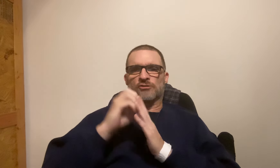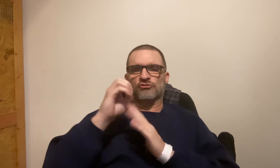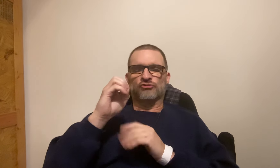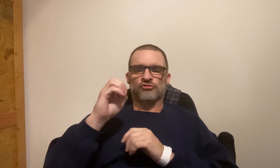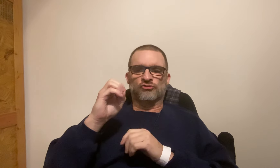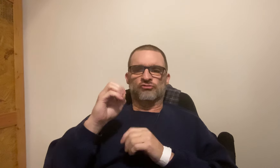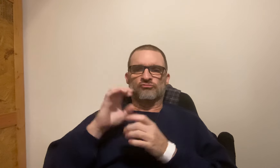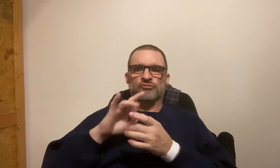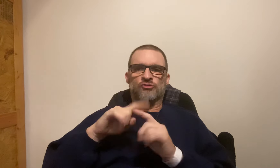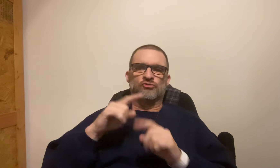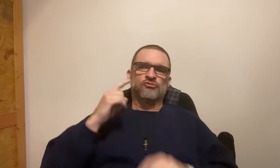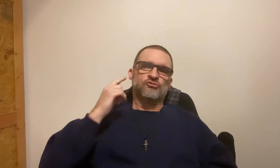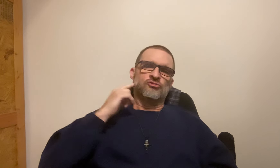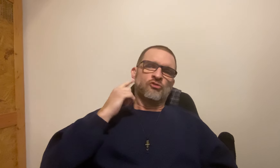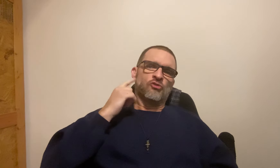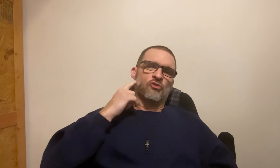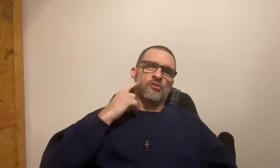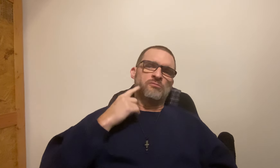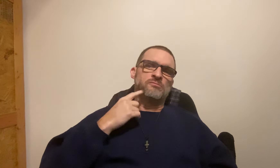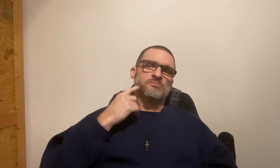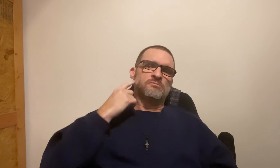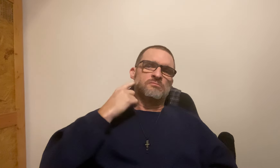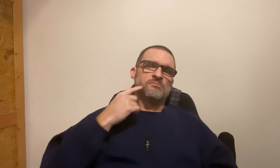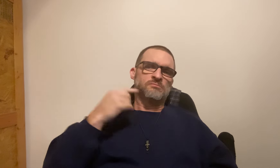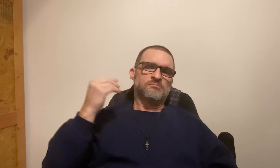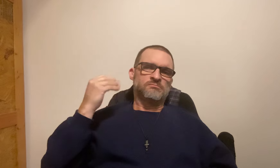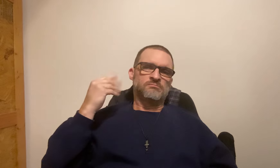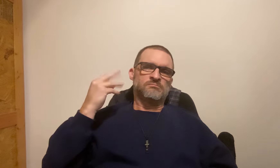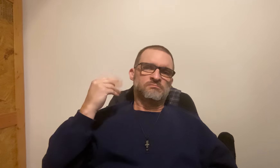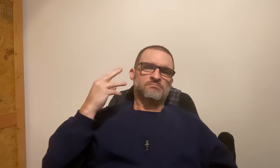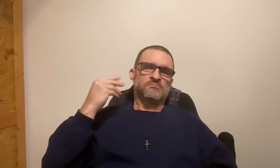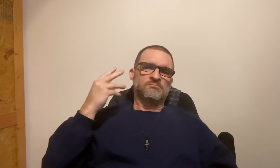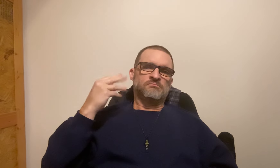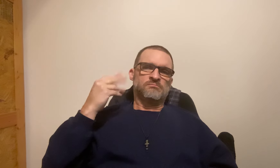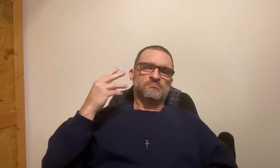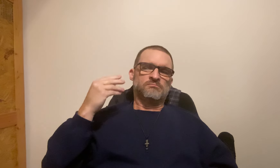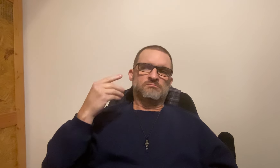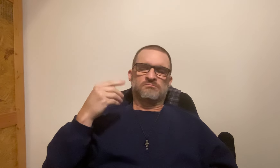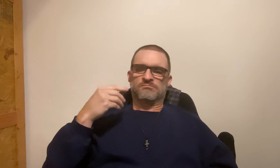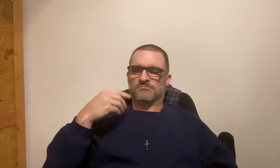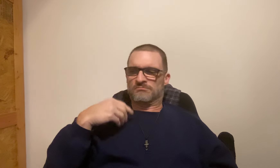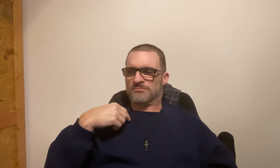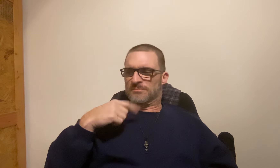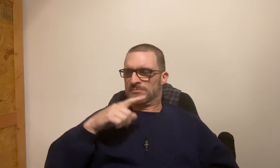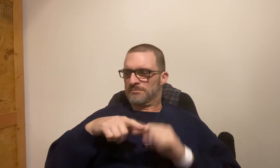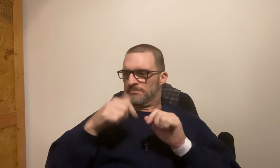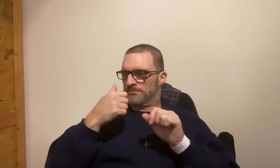That person has cancer in the jaw. Taking frequent radiation treatments on the jaw. [treatment on left jaw and left neck]